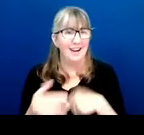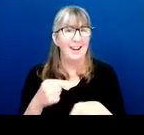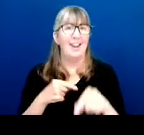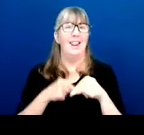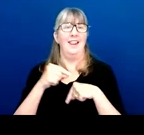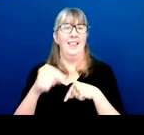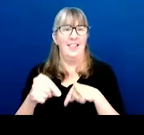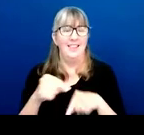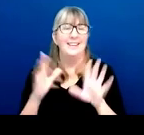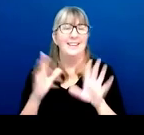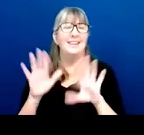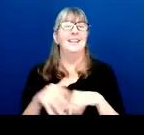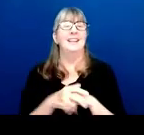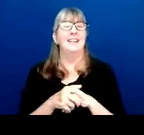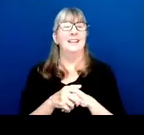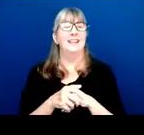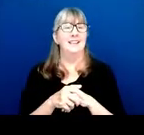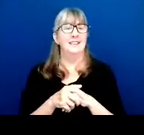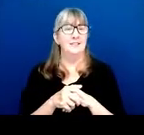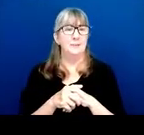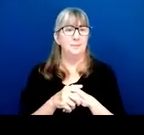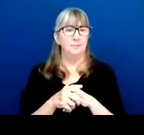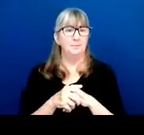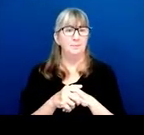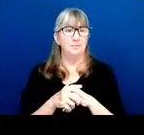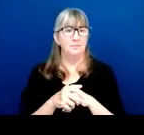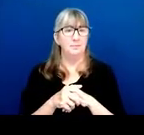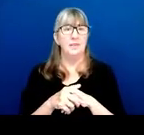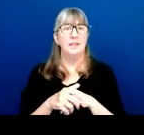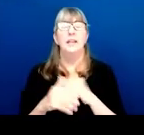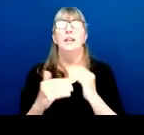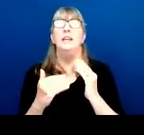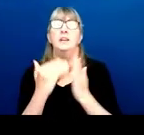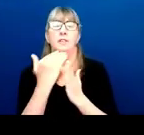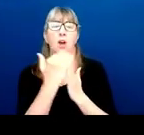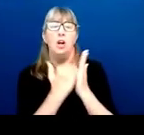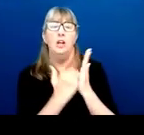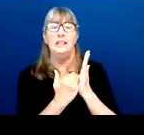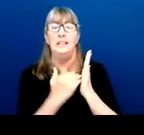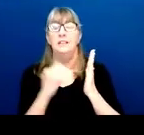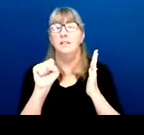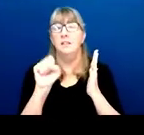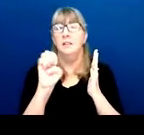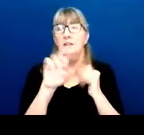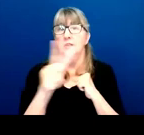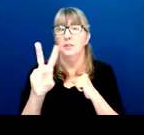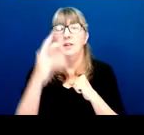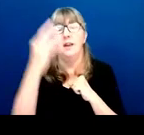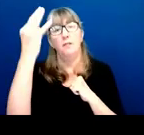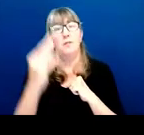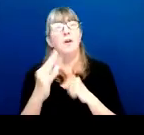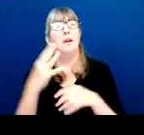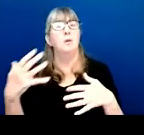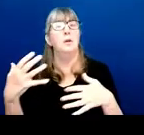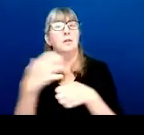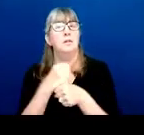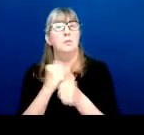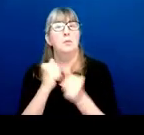Finally, consider subscribing to the NIH guide LISTSERV. This is very important. Every Friday you're going to get a summary of all the funding opportunity announcements,